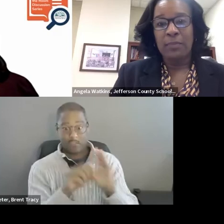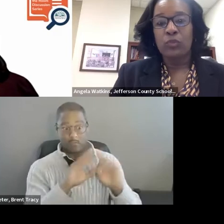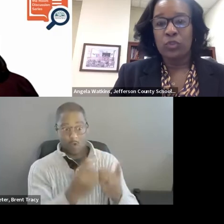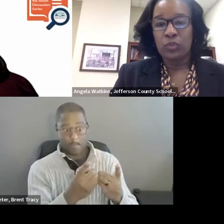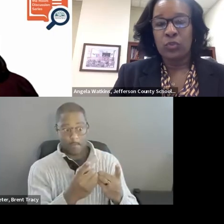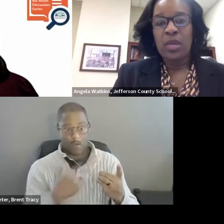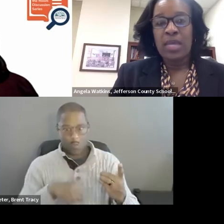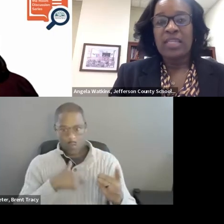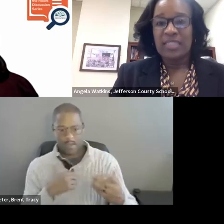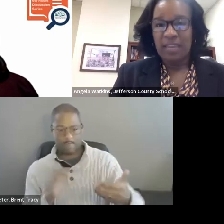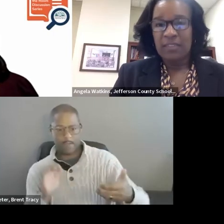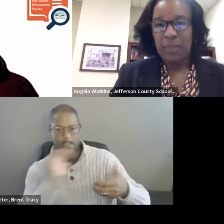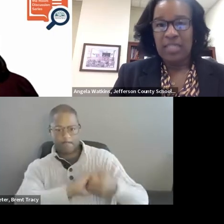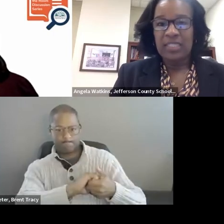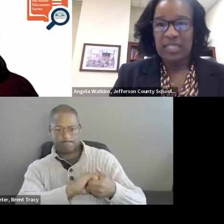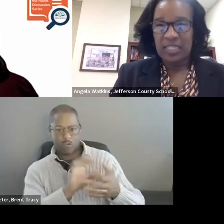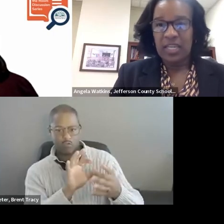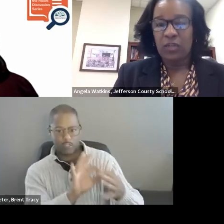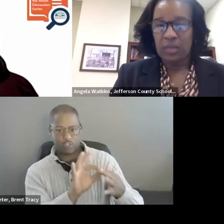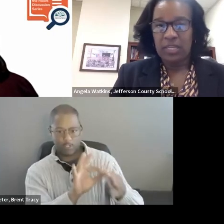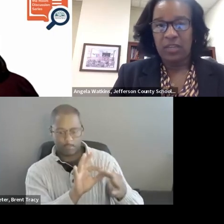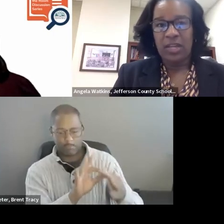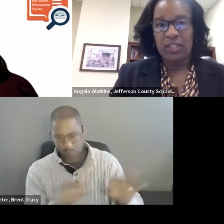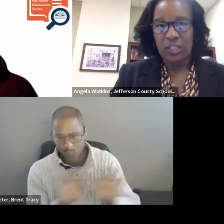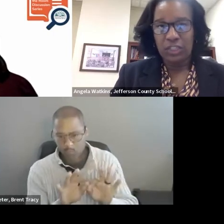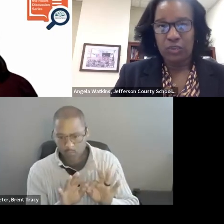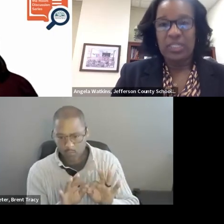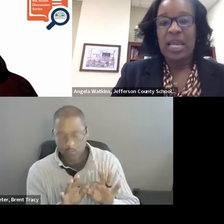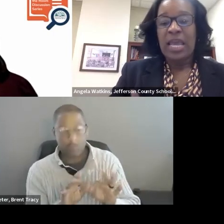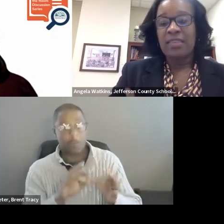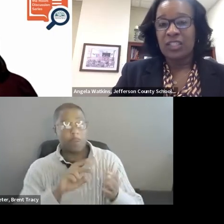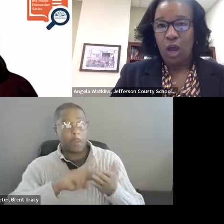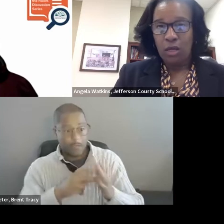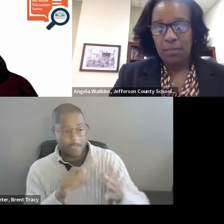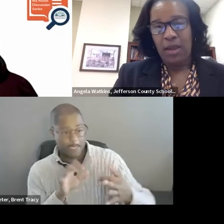able to, in a safe space, get together, come together as a district, and talk about